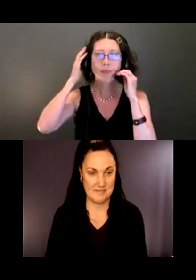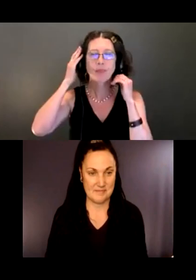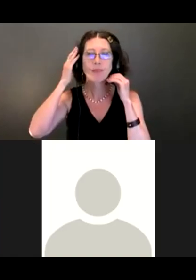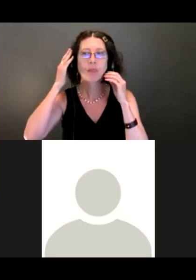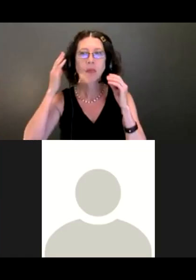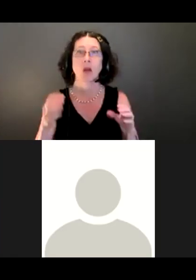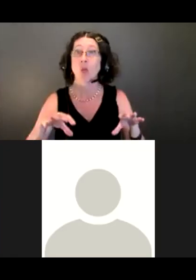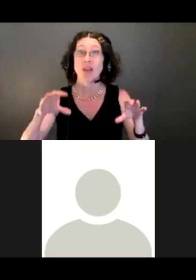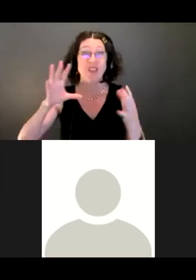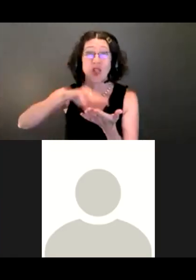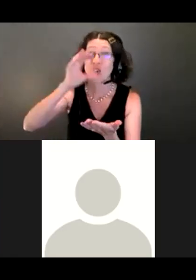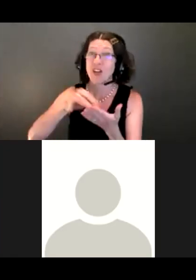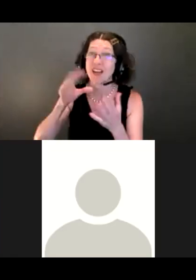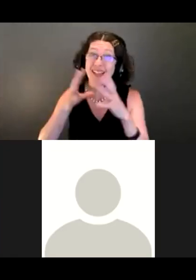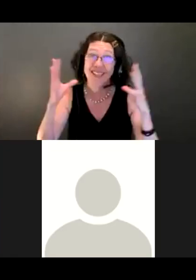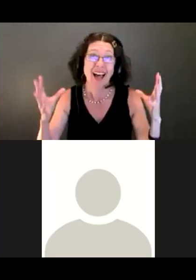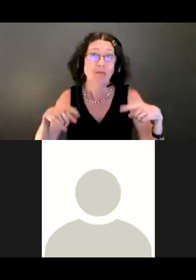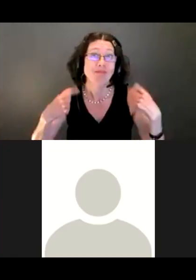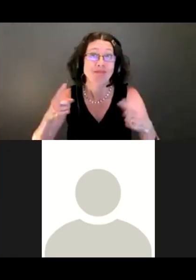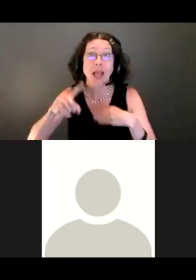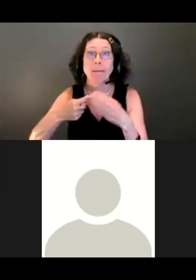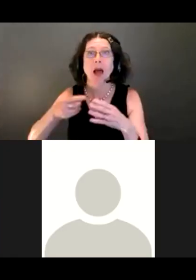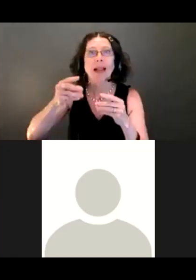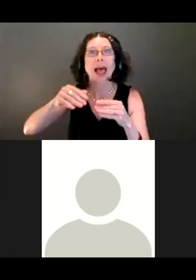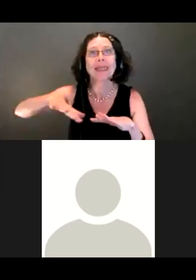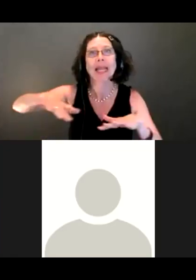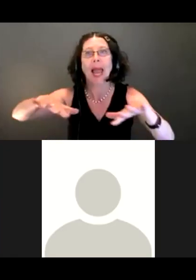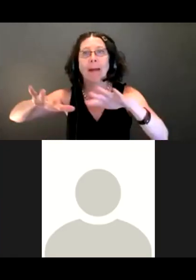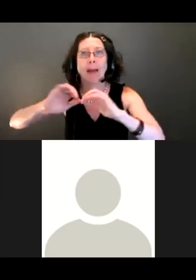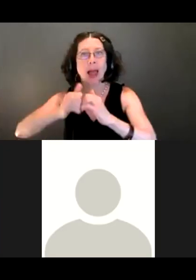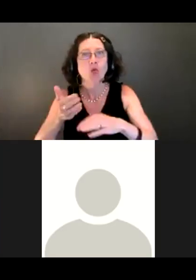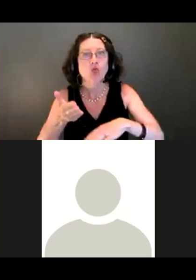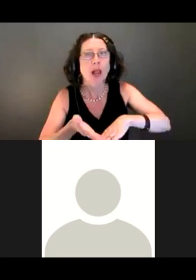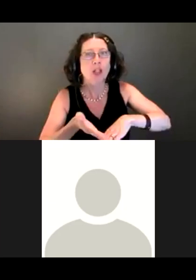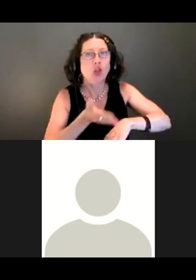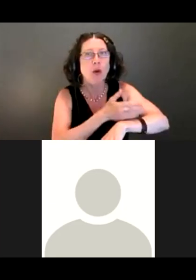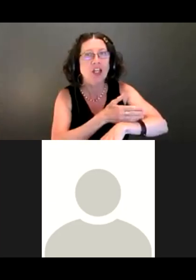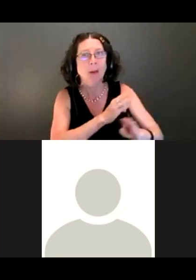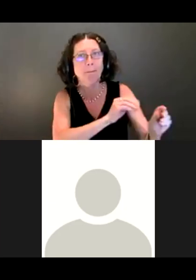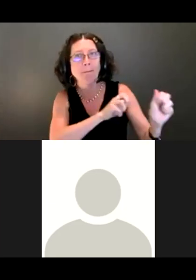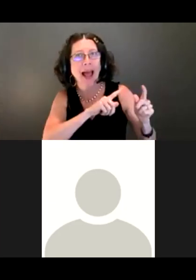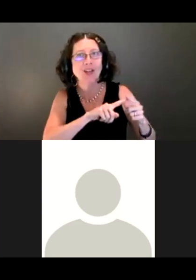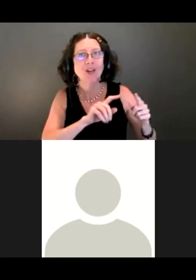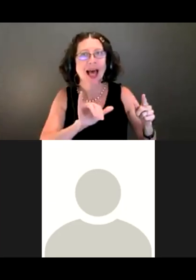They have learned a lot about landscape restoration over time. The other element that could be of interest, especially if we